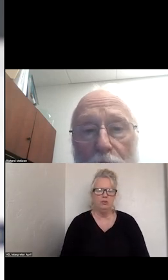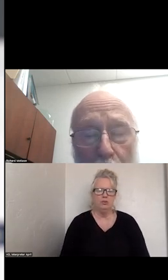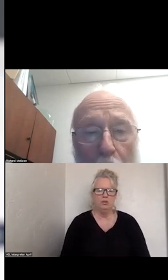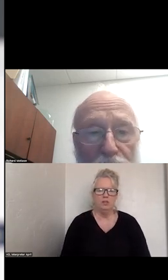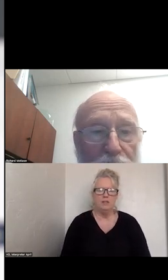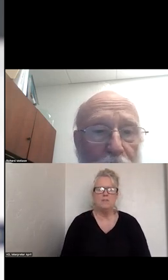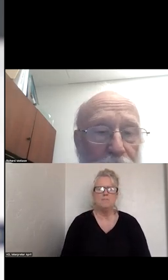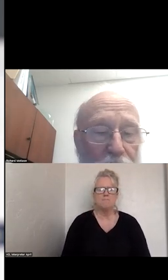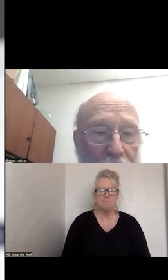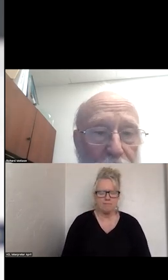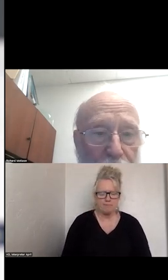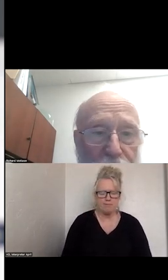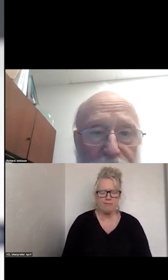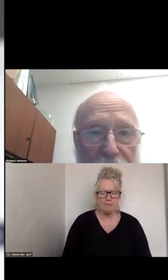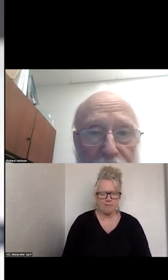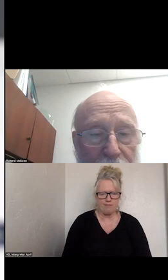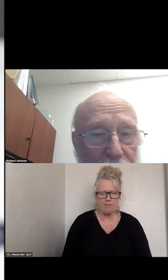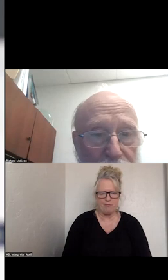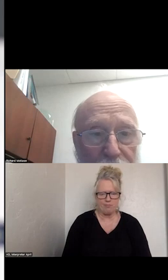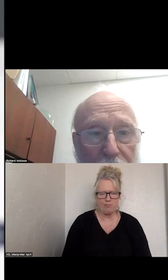ONE OF THE QUESTIONS WAS AROUND EMERGENCY INTERVENTIONS.